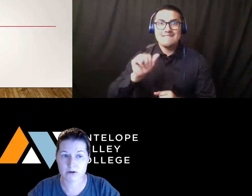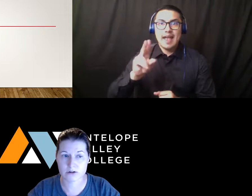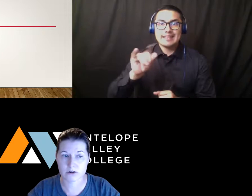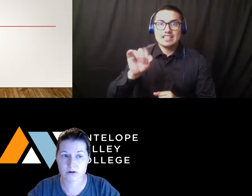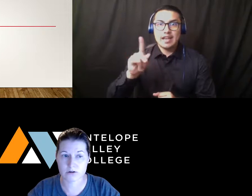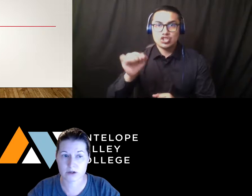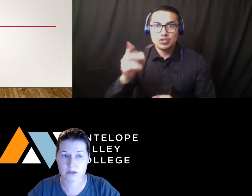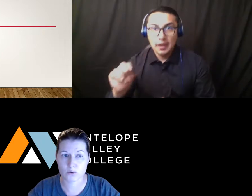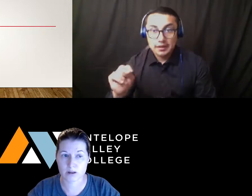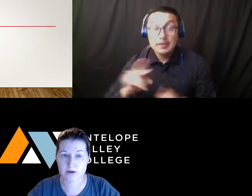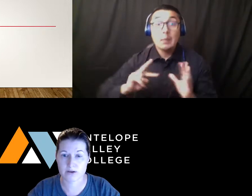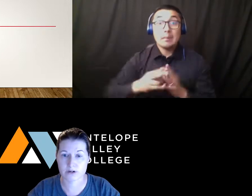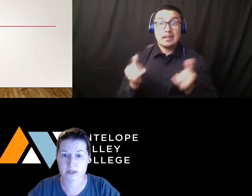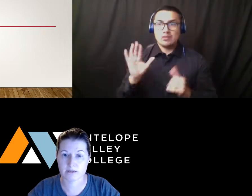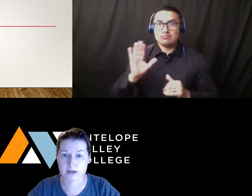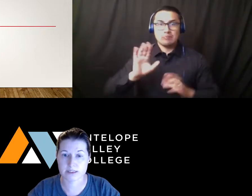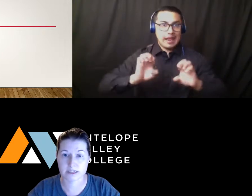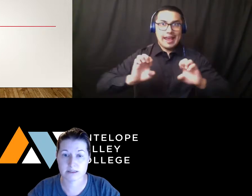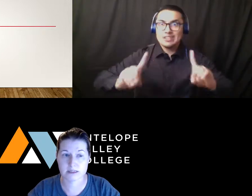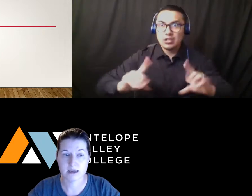are uh, can qualify for getting vaccines.